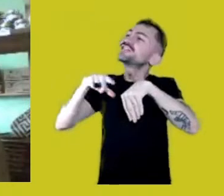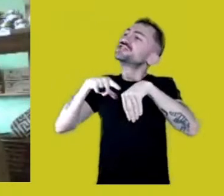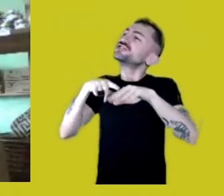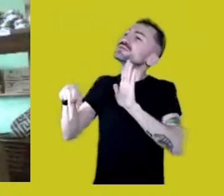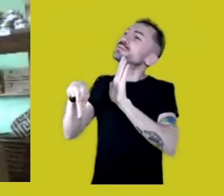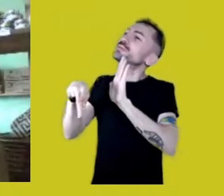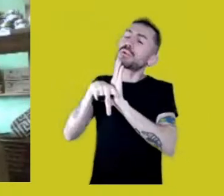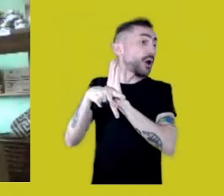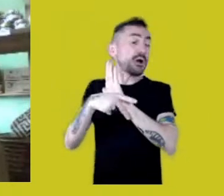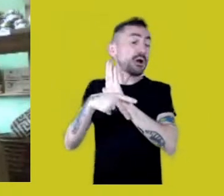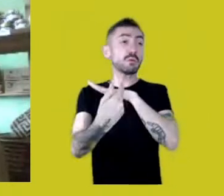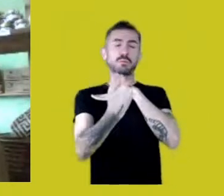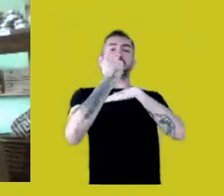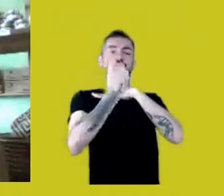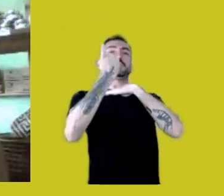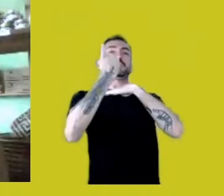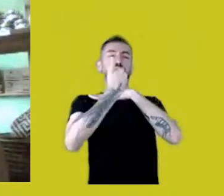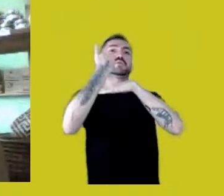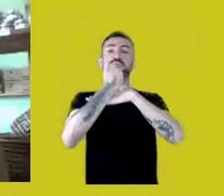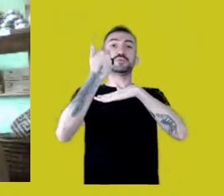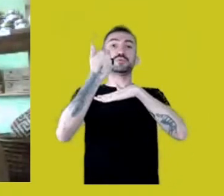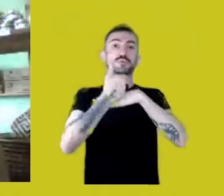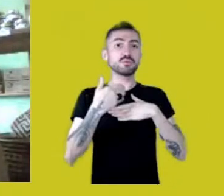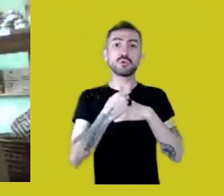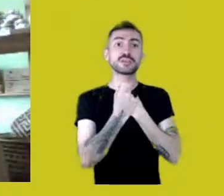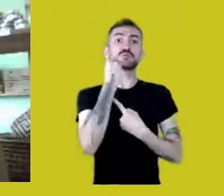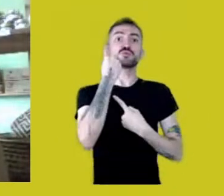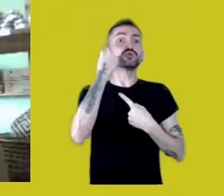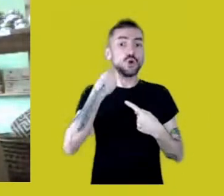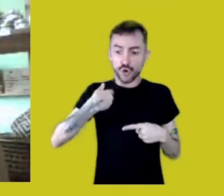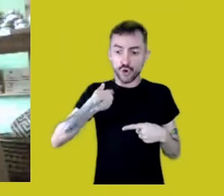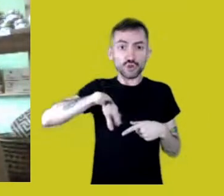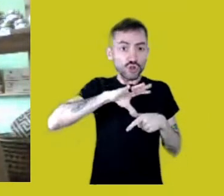Just like Porto Velho, which, before being Rondônia’s capital,